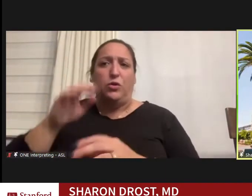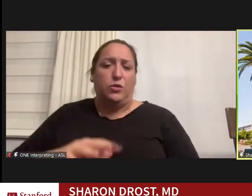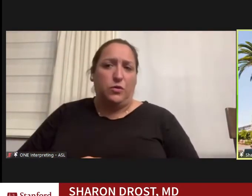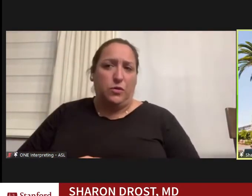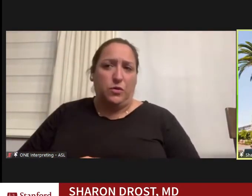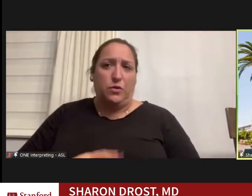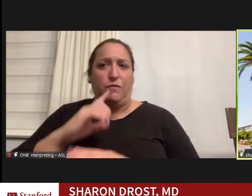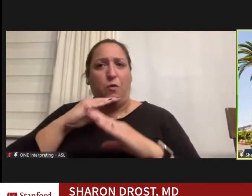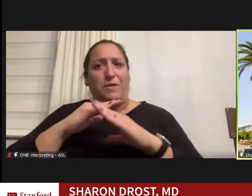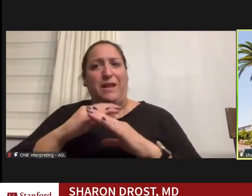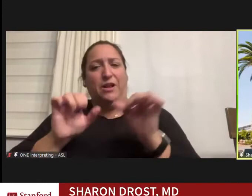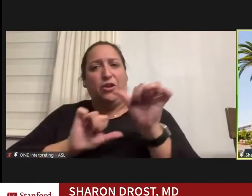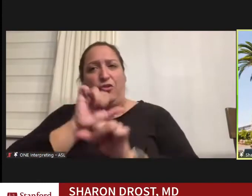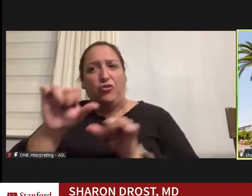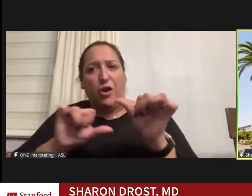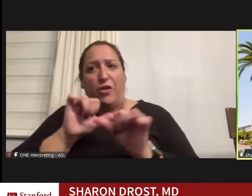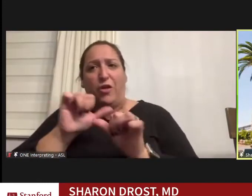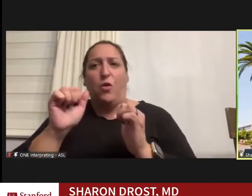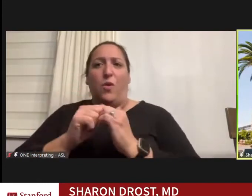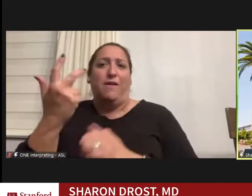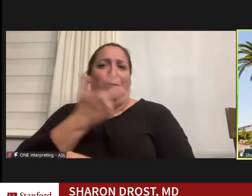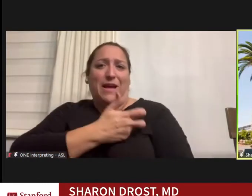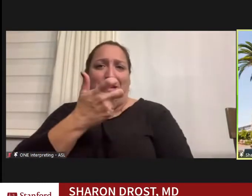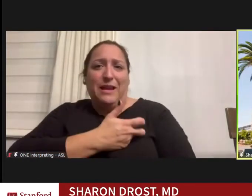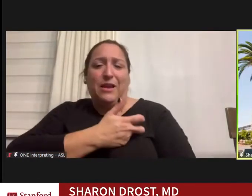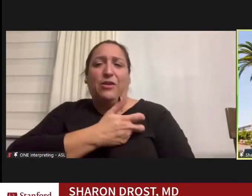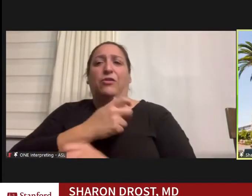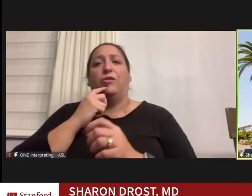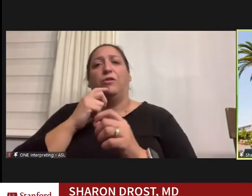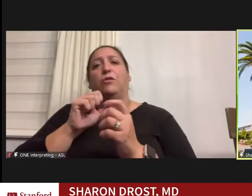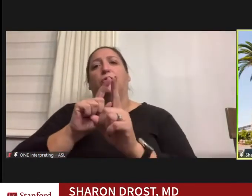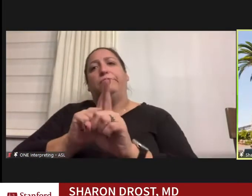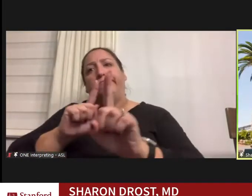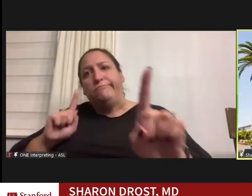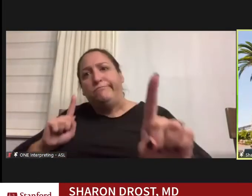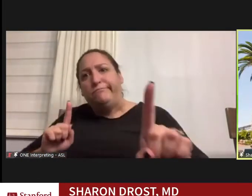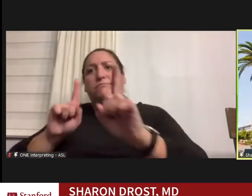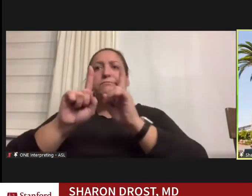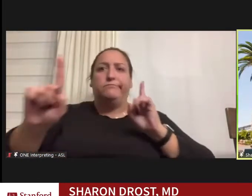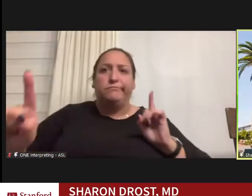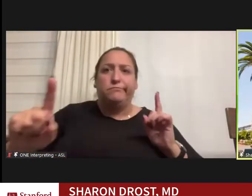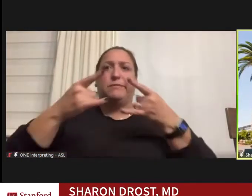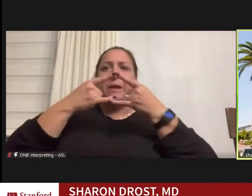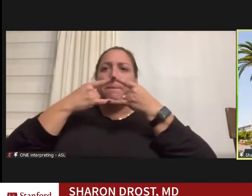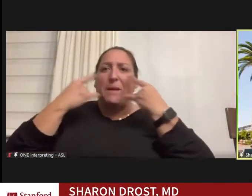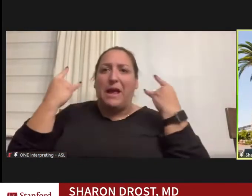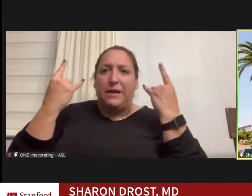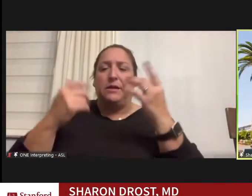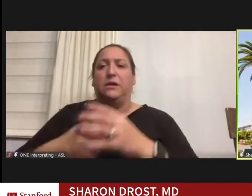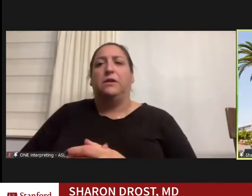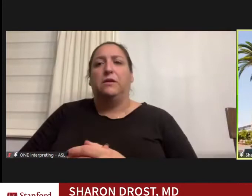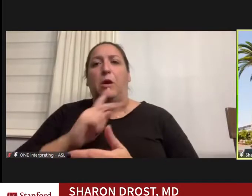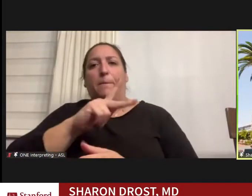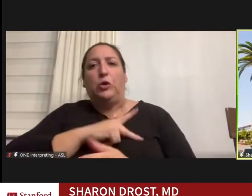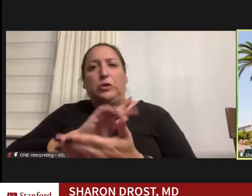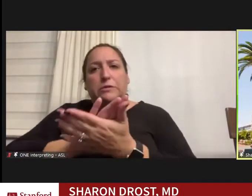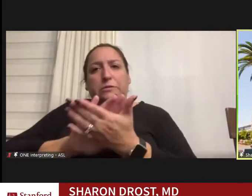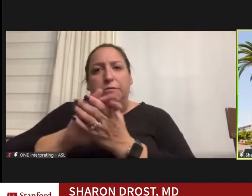lately about vaccinations and social distancing and masking personal hygiene, and watching, etc.,